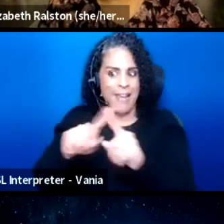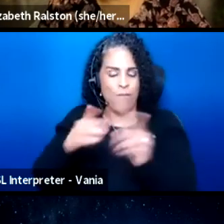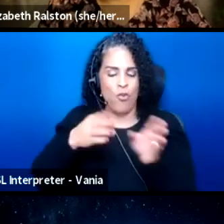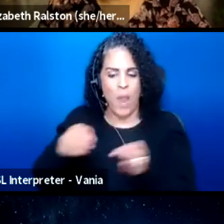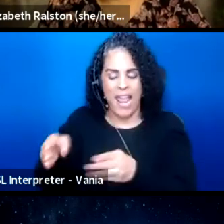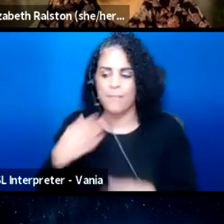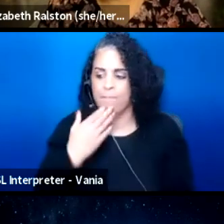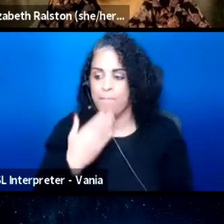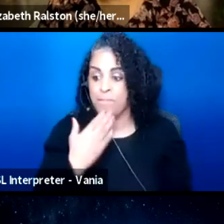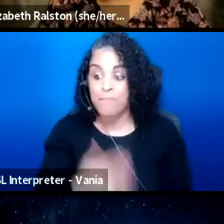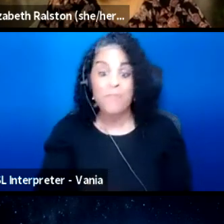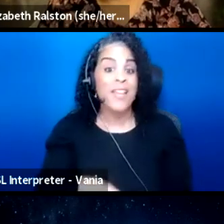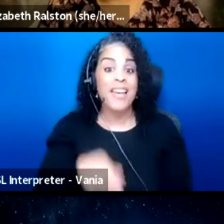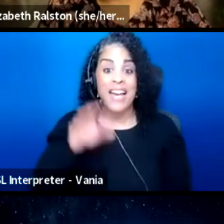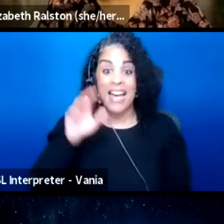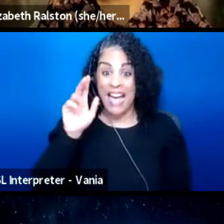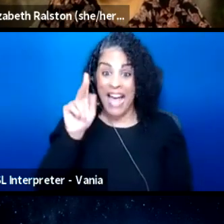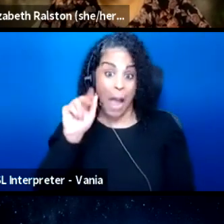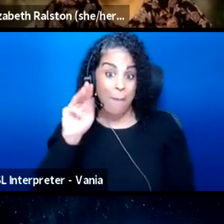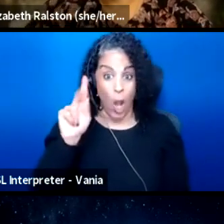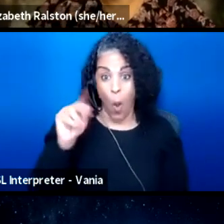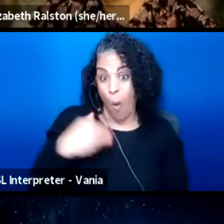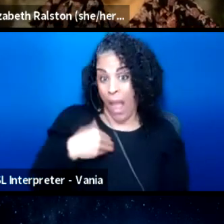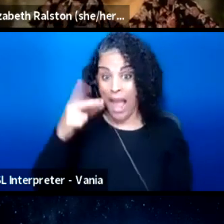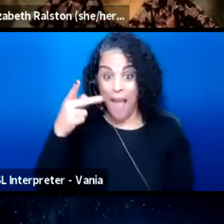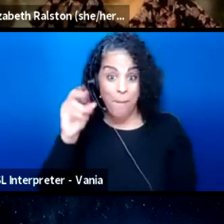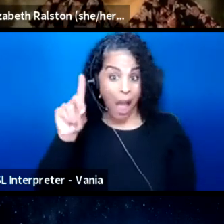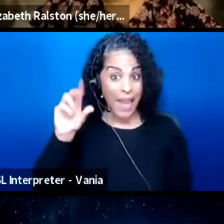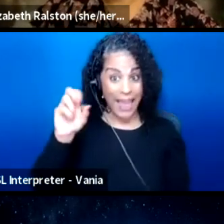Kameko has a podcast episode, check that out.